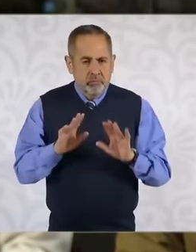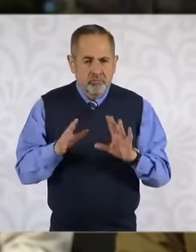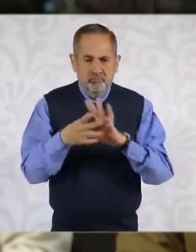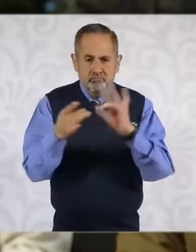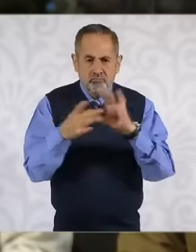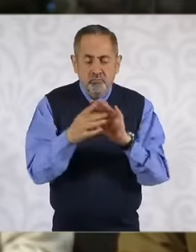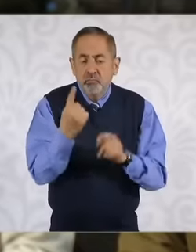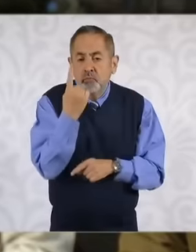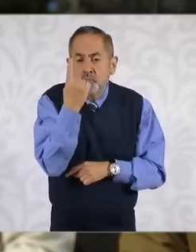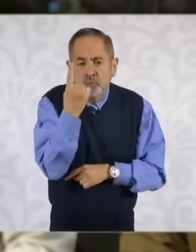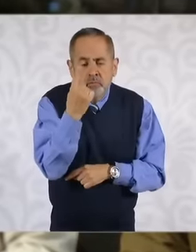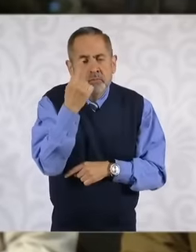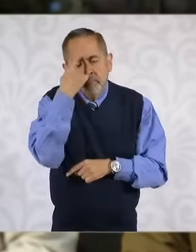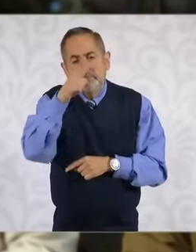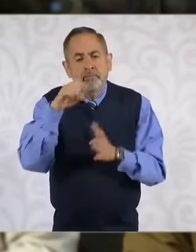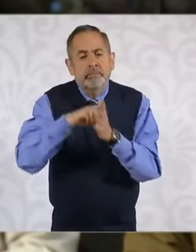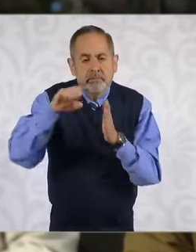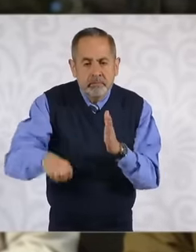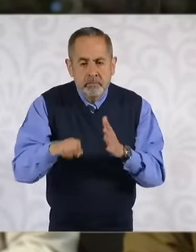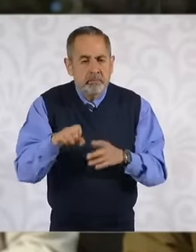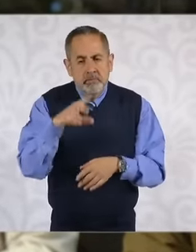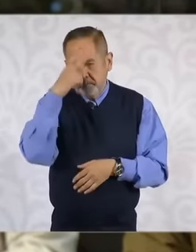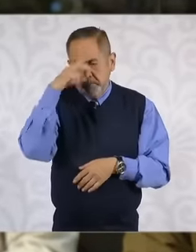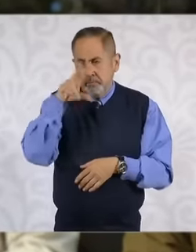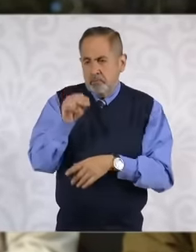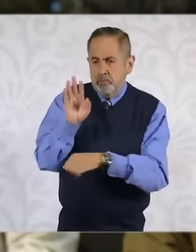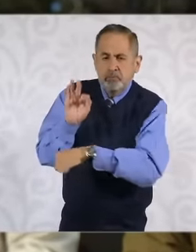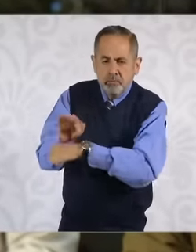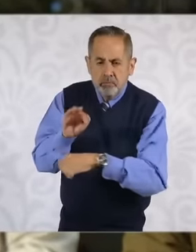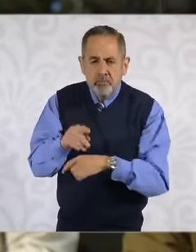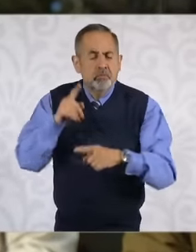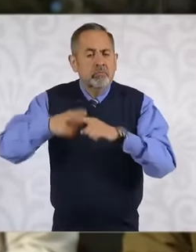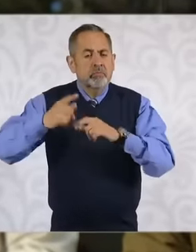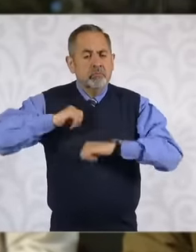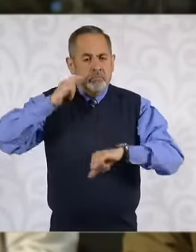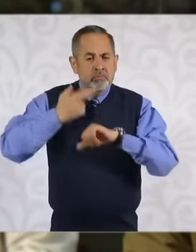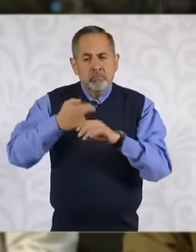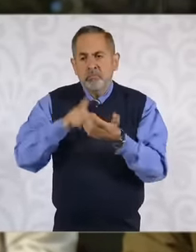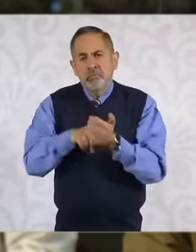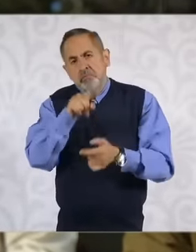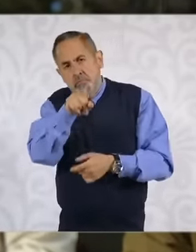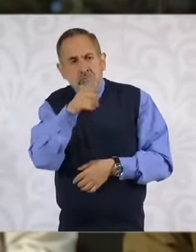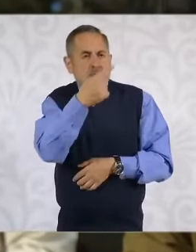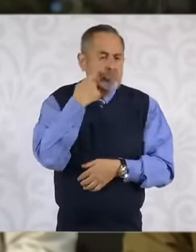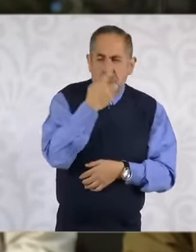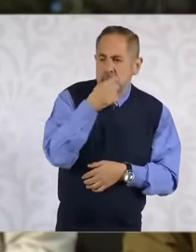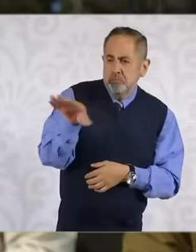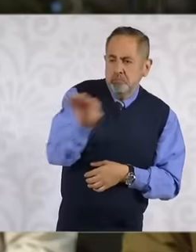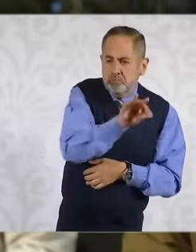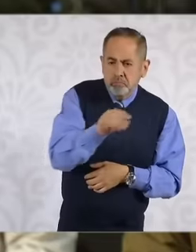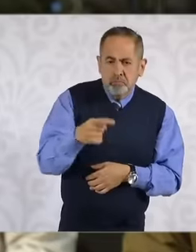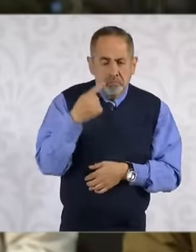a single case with you and that you or those in charge or whoever you designate can see that in fact